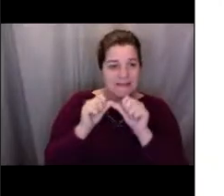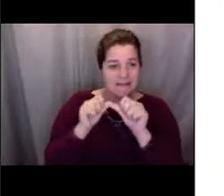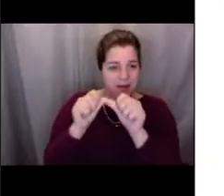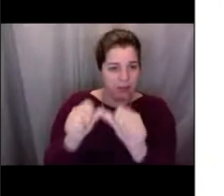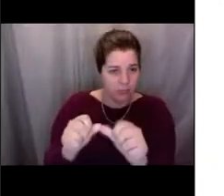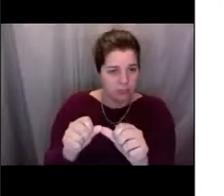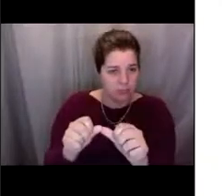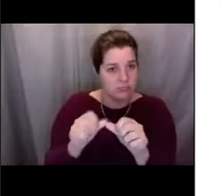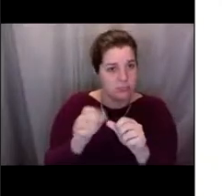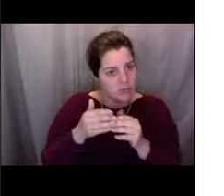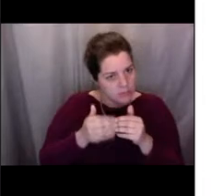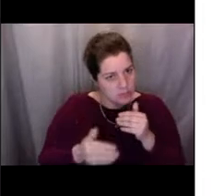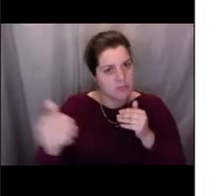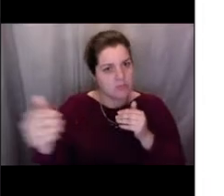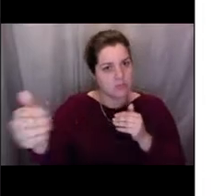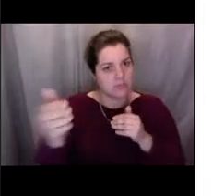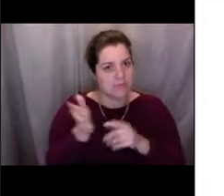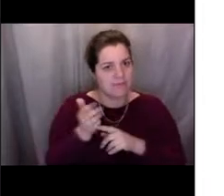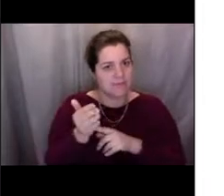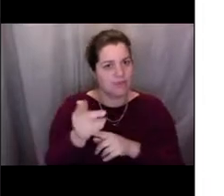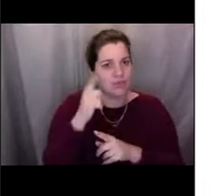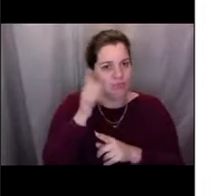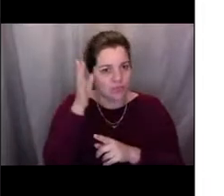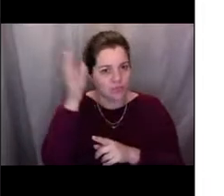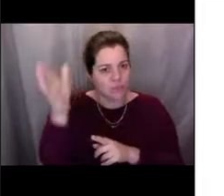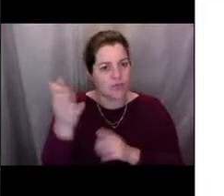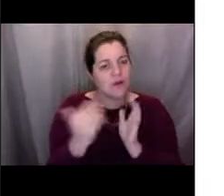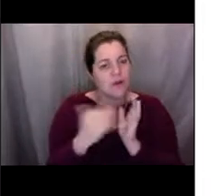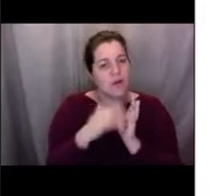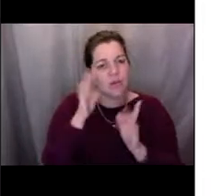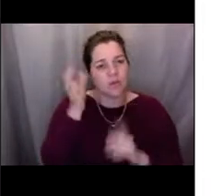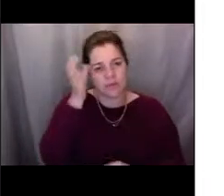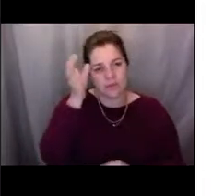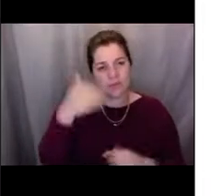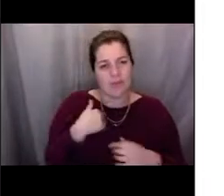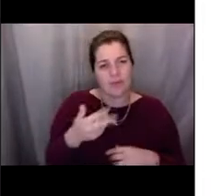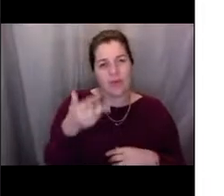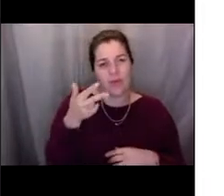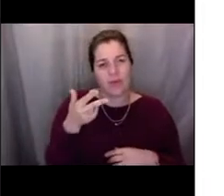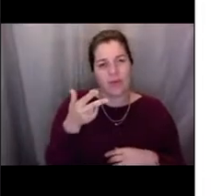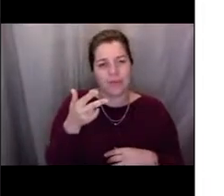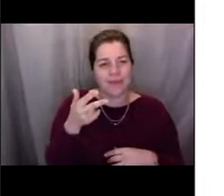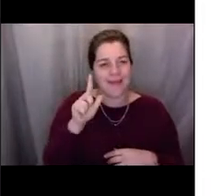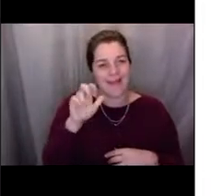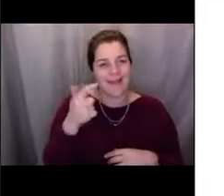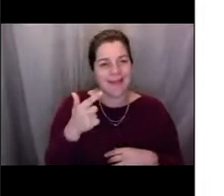we like to conceptualize this as a three-legged stool, which you can see on your screen.